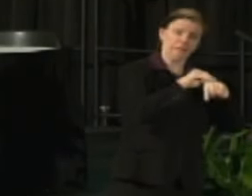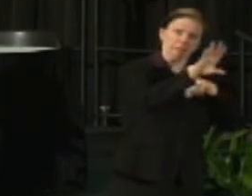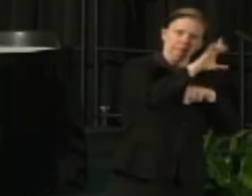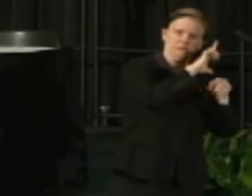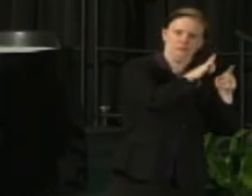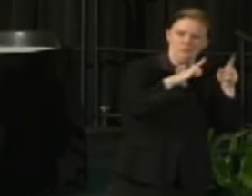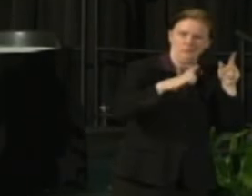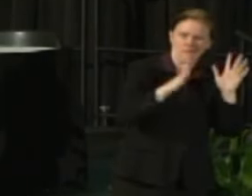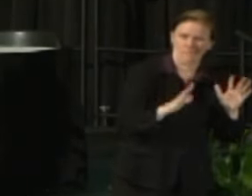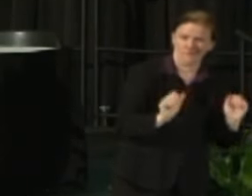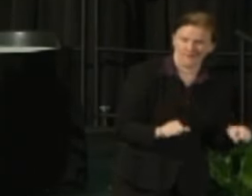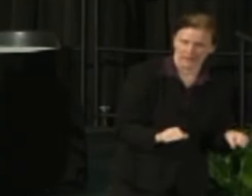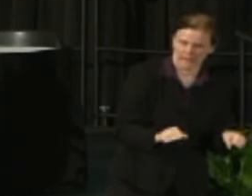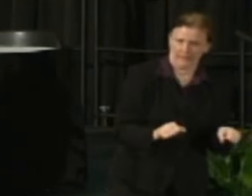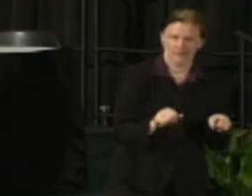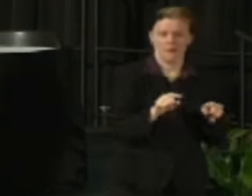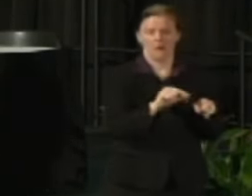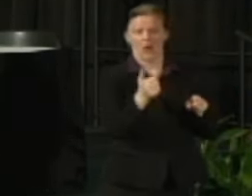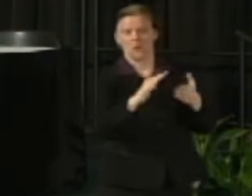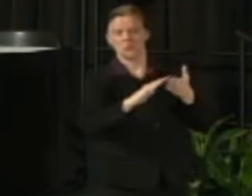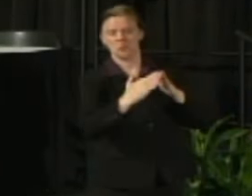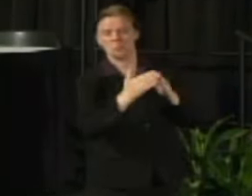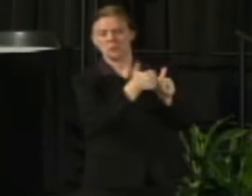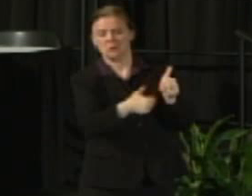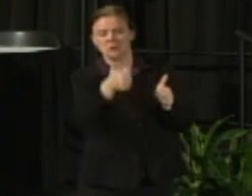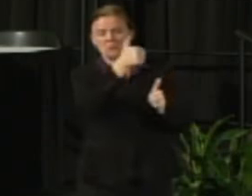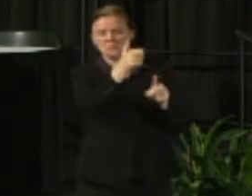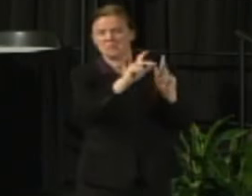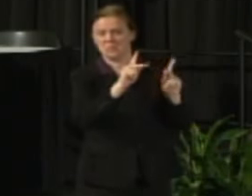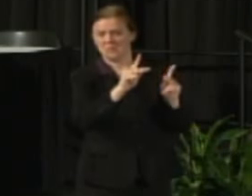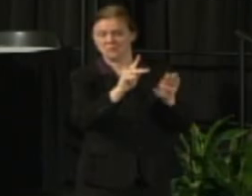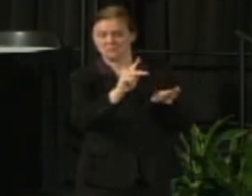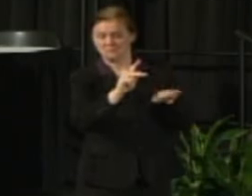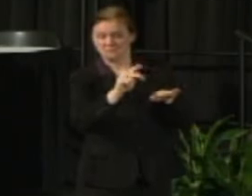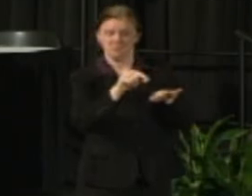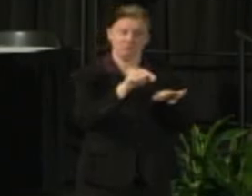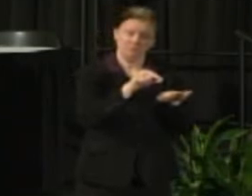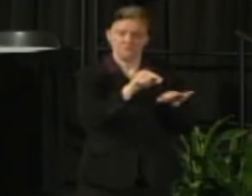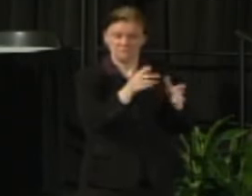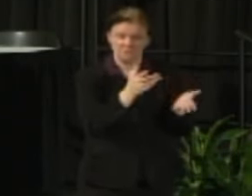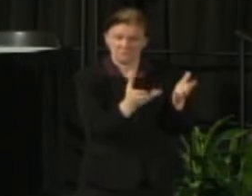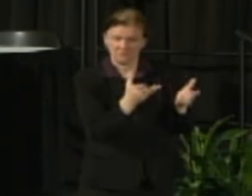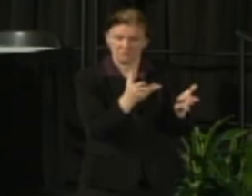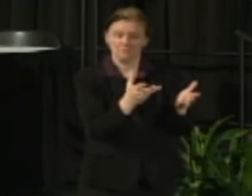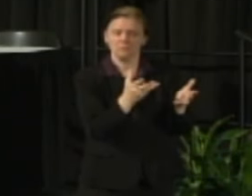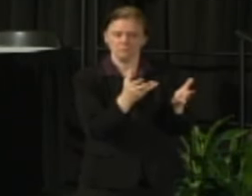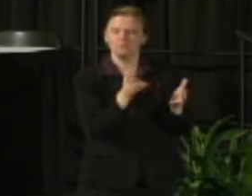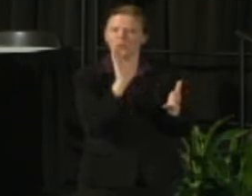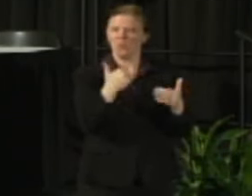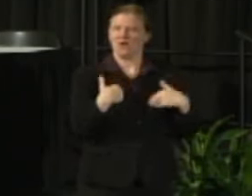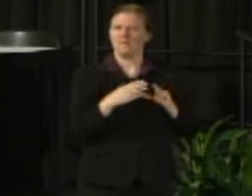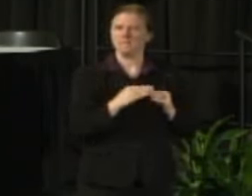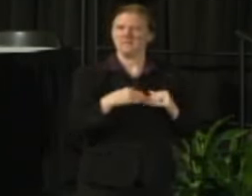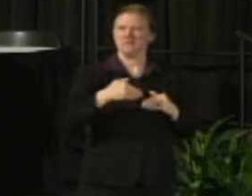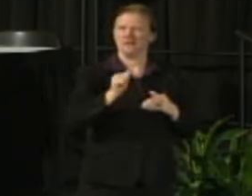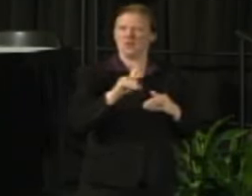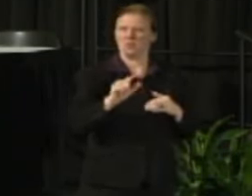on people who will be making the decision somewhere down road in April or May and ultimately all the stakeholders.